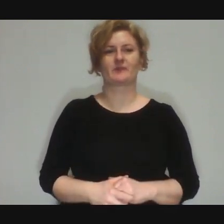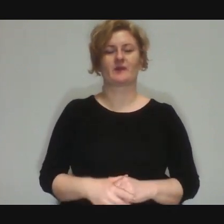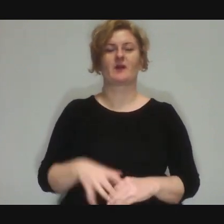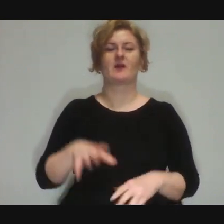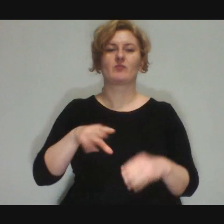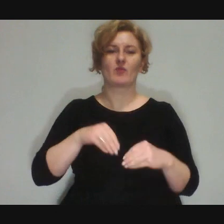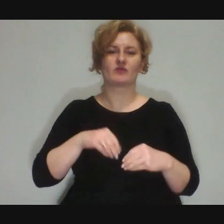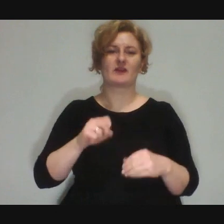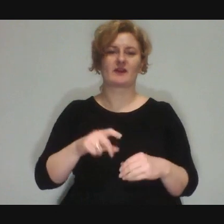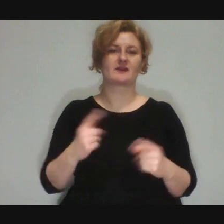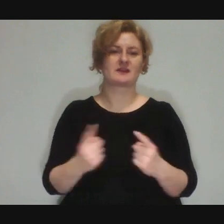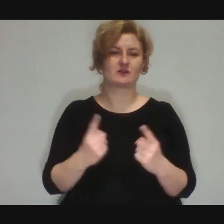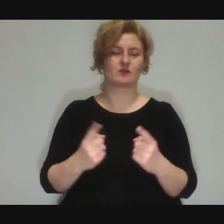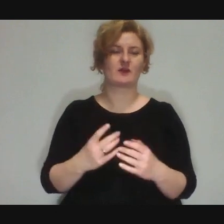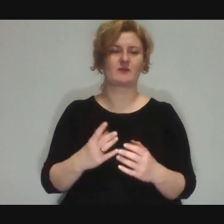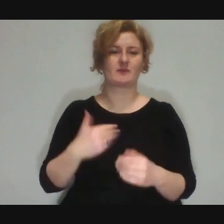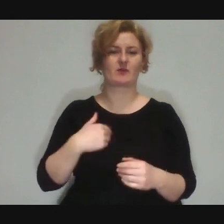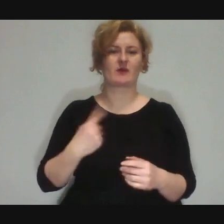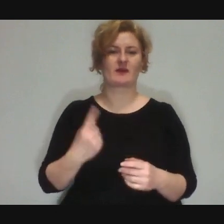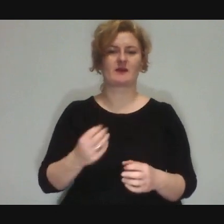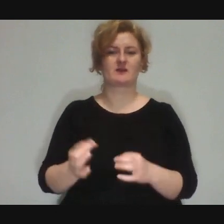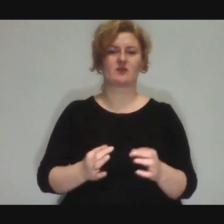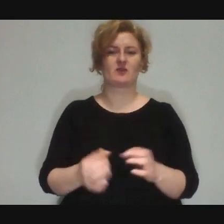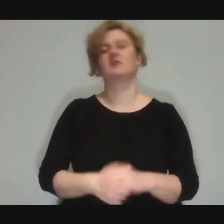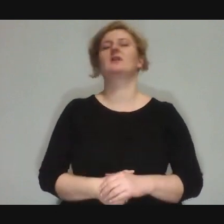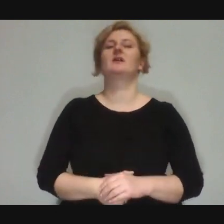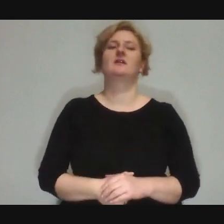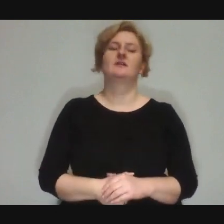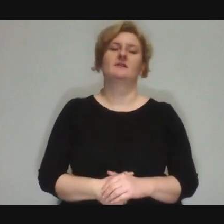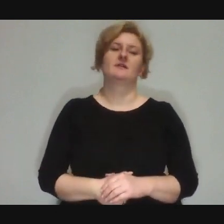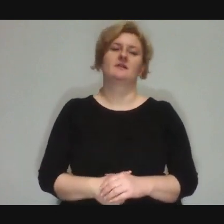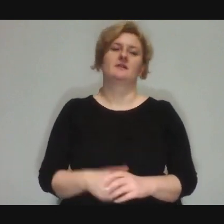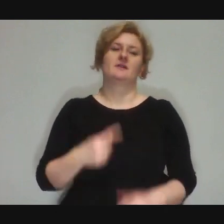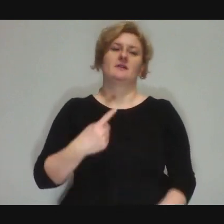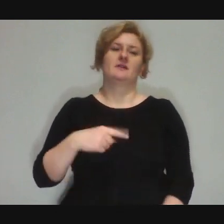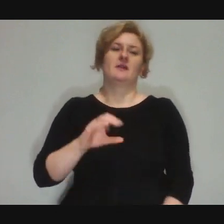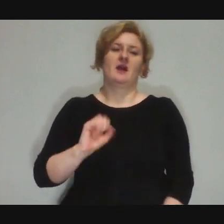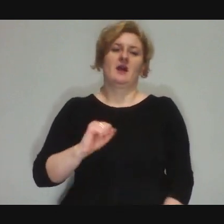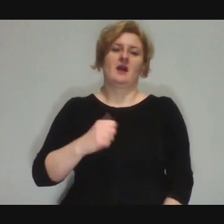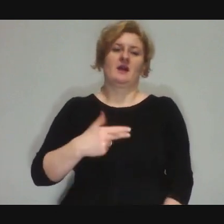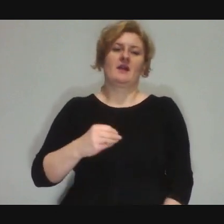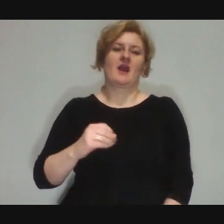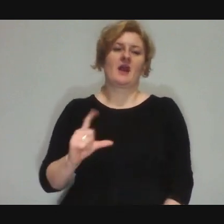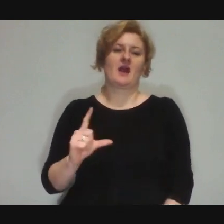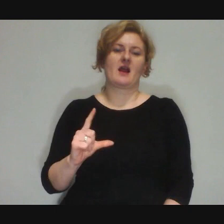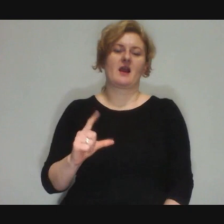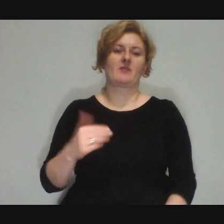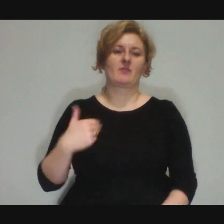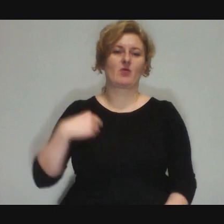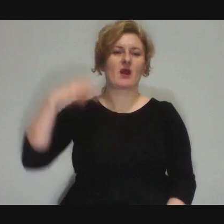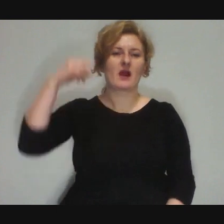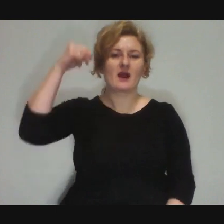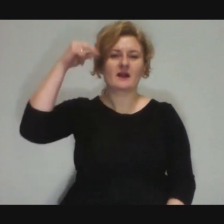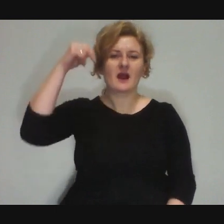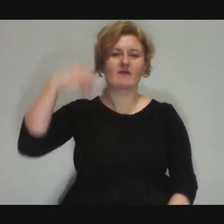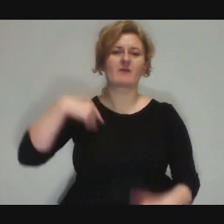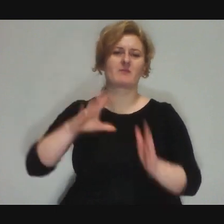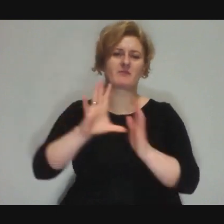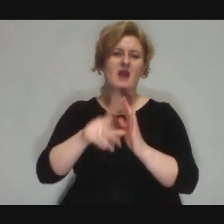Because I remember a story when Daniel had to drive through the city during Carnival